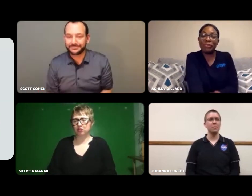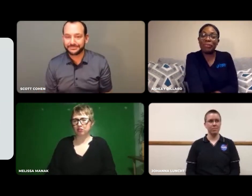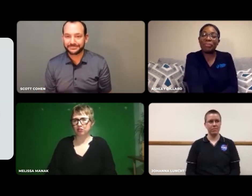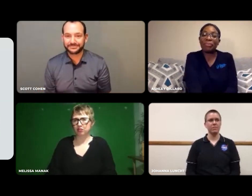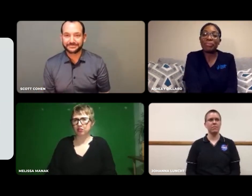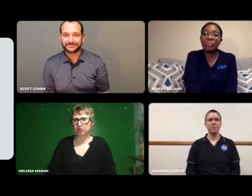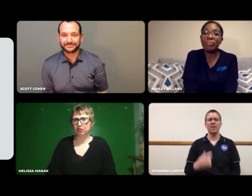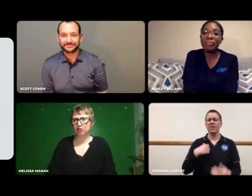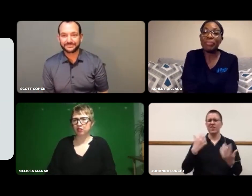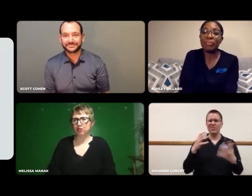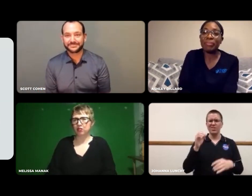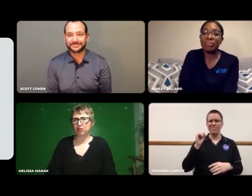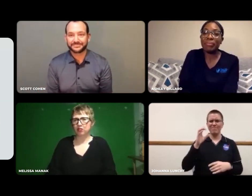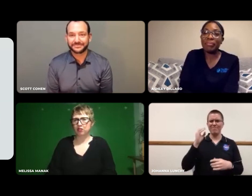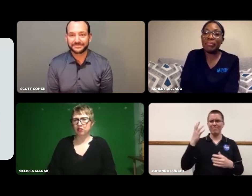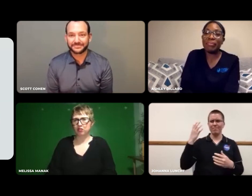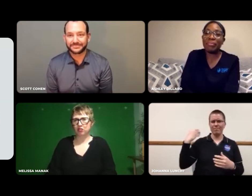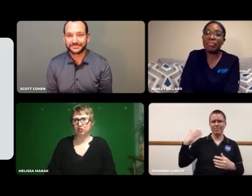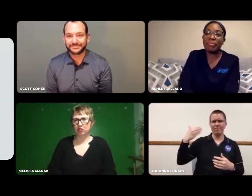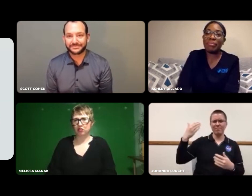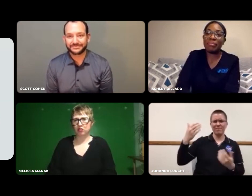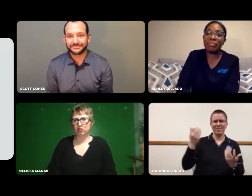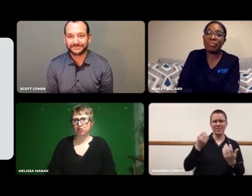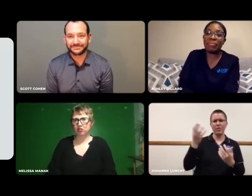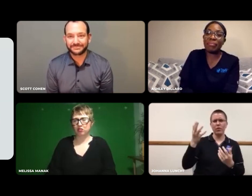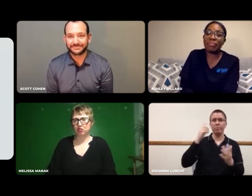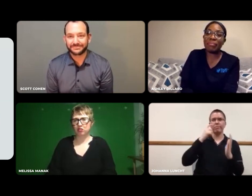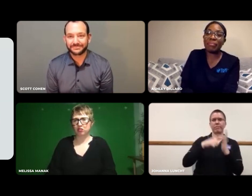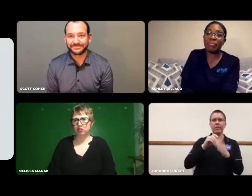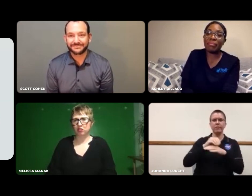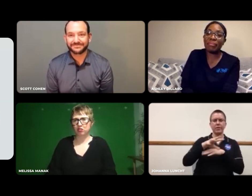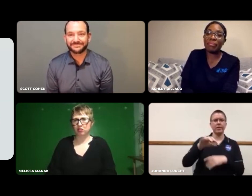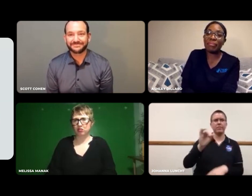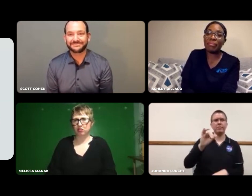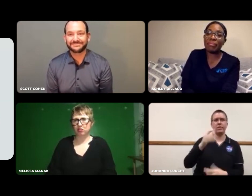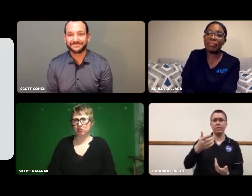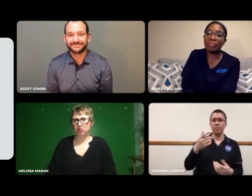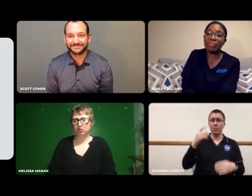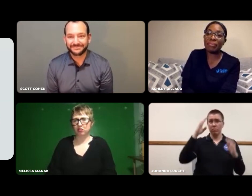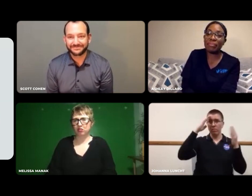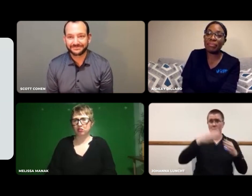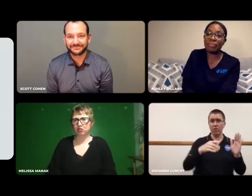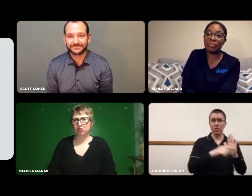There have been a few examples.